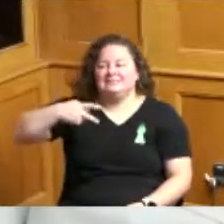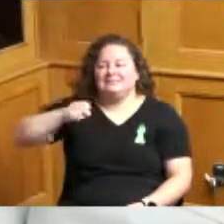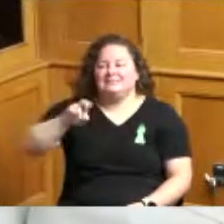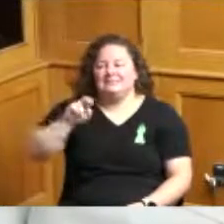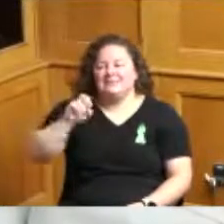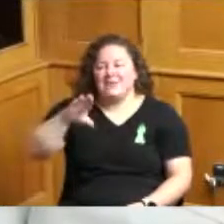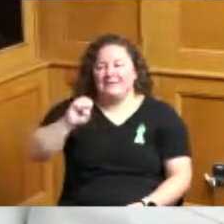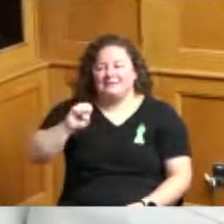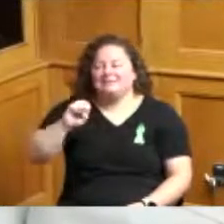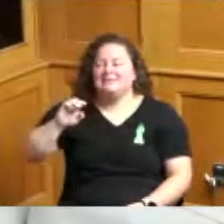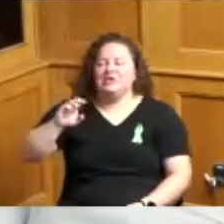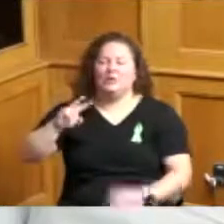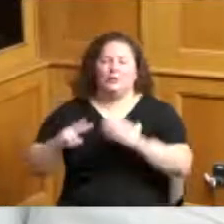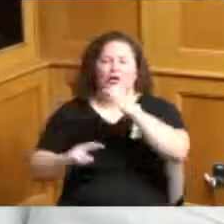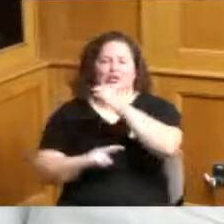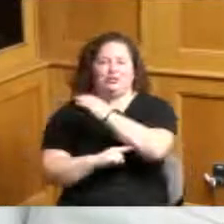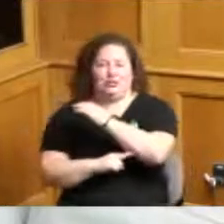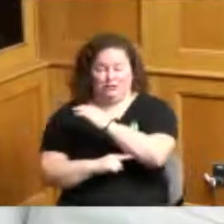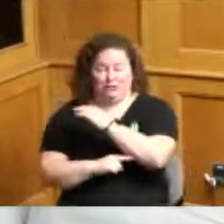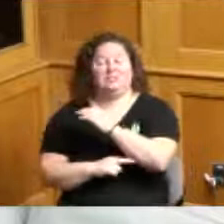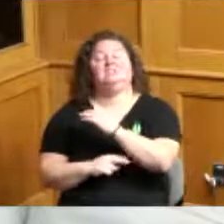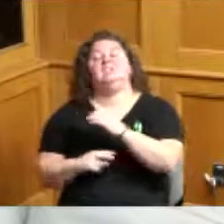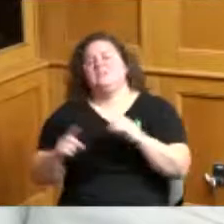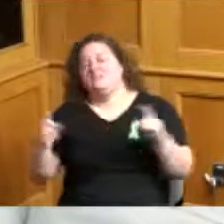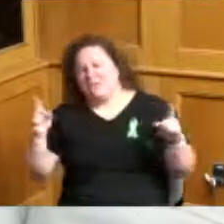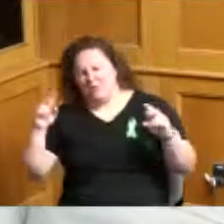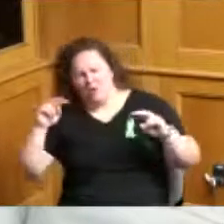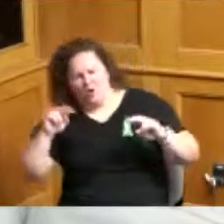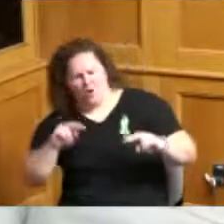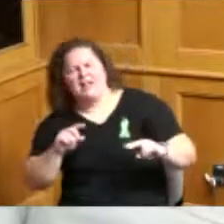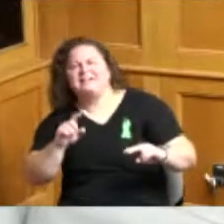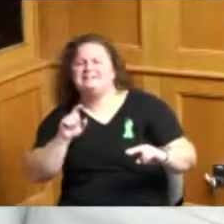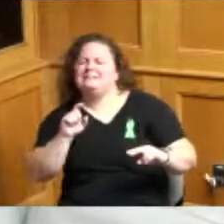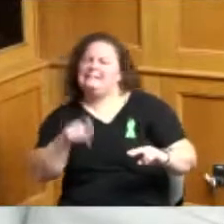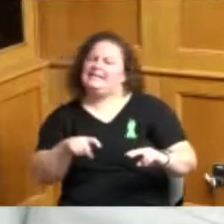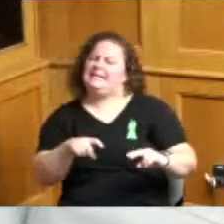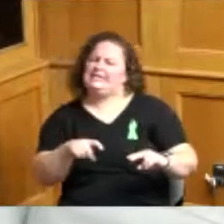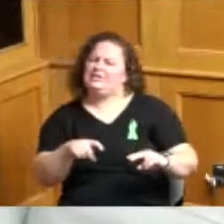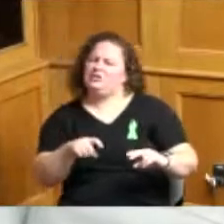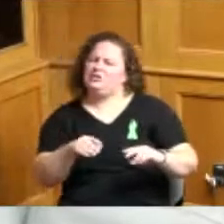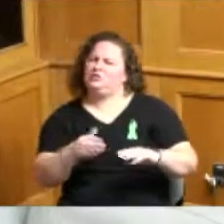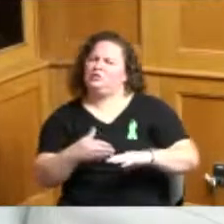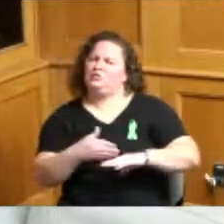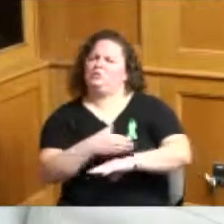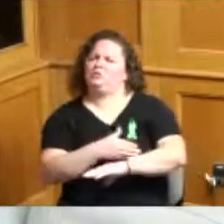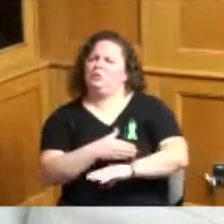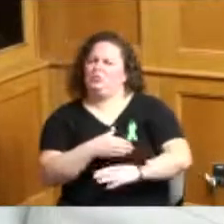bridge saying hey we got to do the prince prince bridge but what is the best route